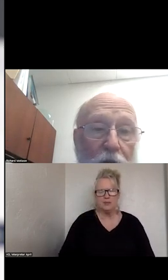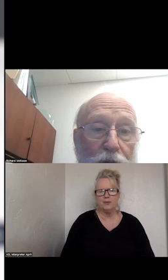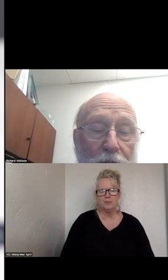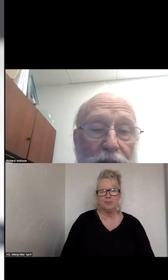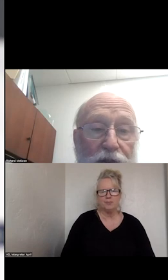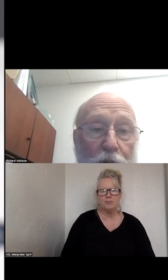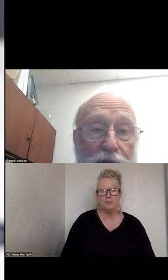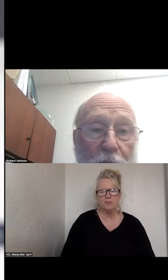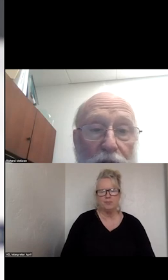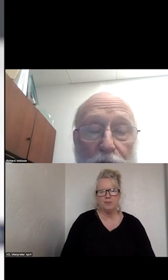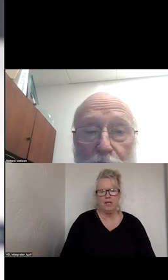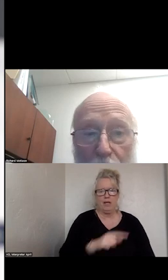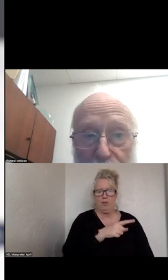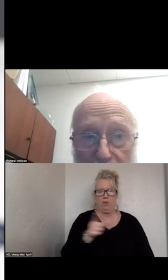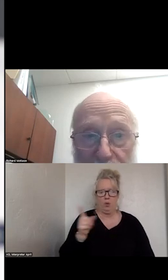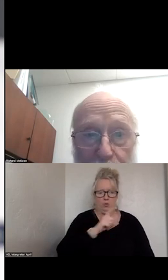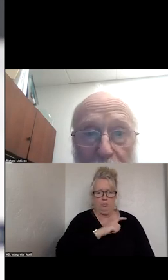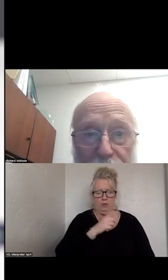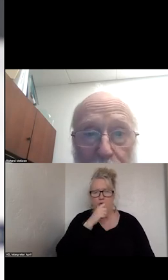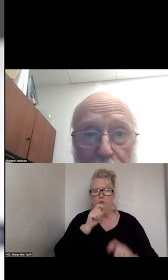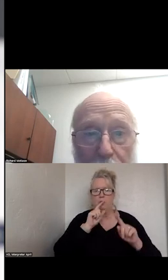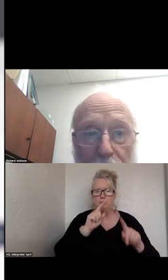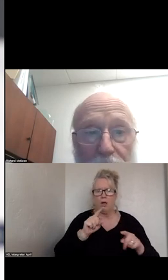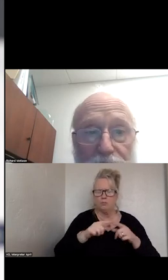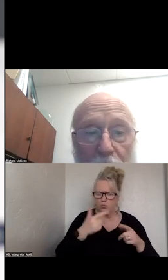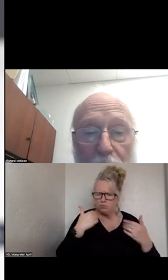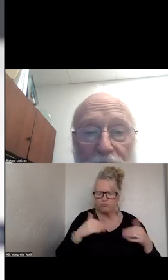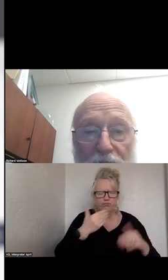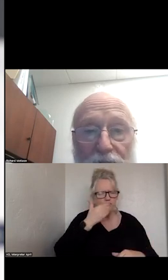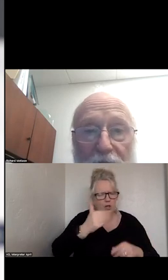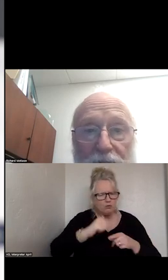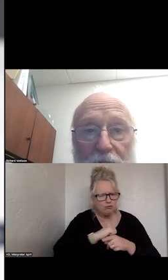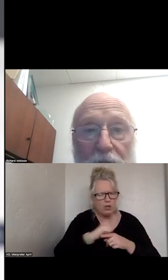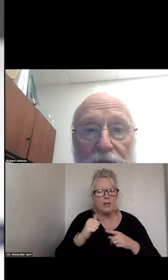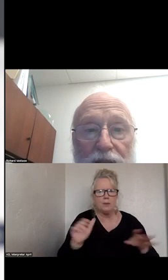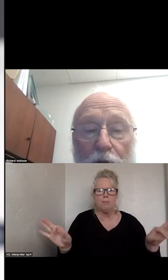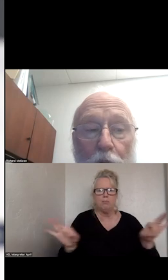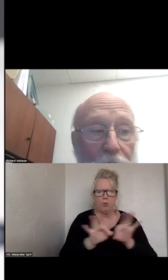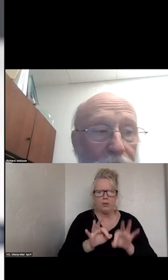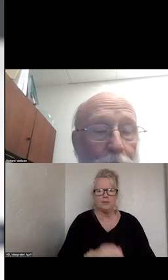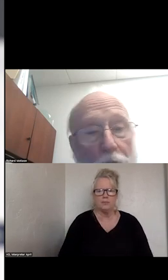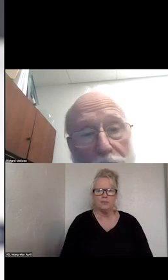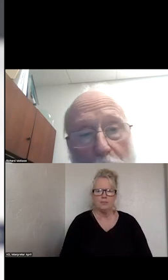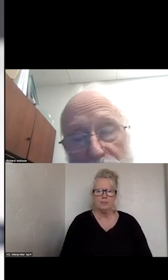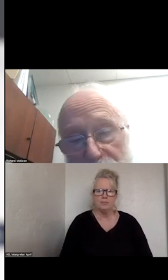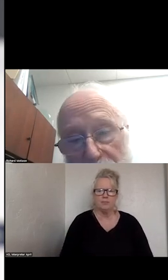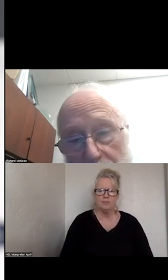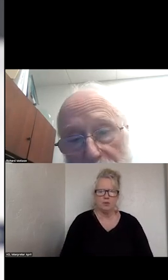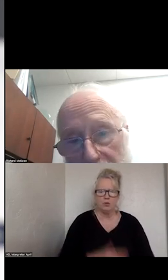THOSE POLICE WHO RESPOND ARE AS WELL TRAINED AS POSSIBLE. I THINK THAT THESE ARE REALLY IMPORTANT QUESTIONS THAT ARE BEING